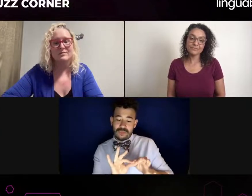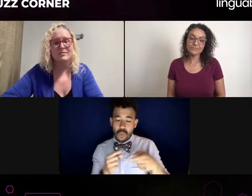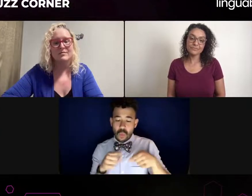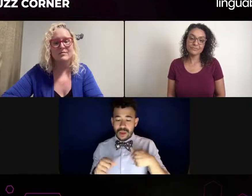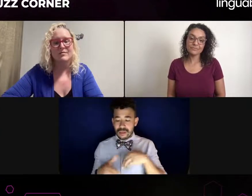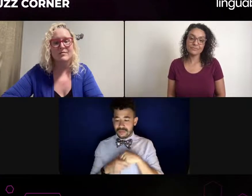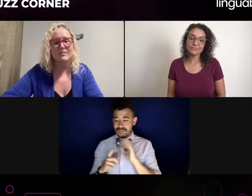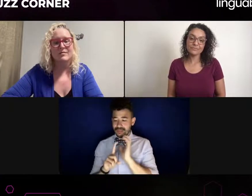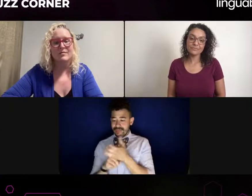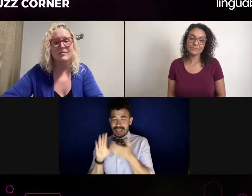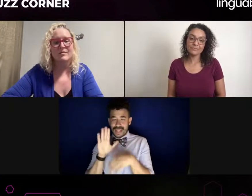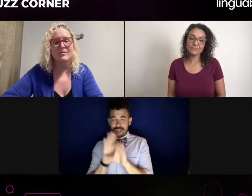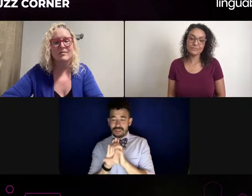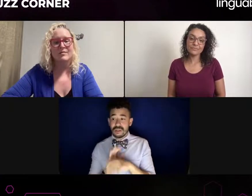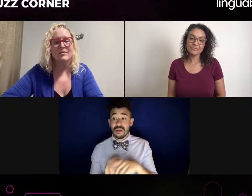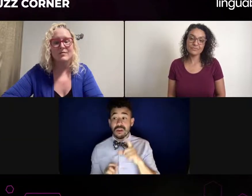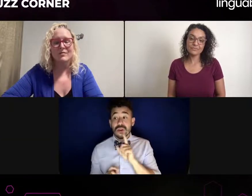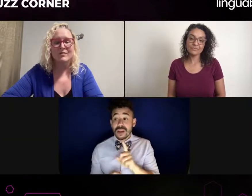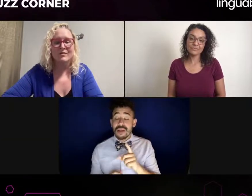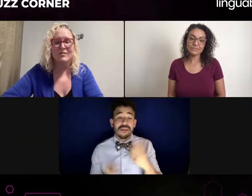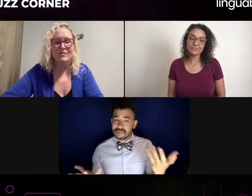do they have their spirit and energy,